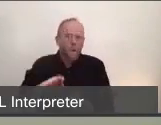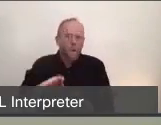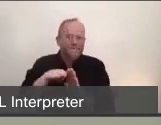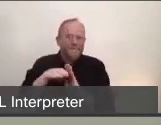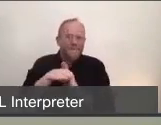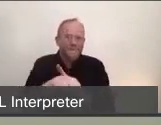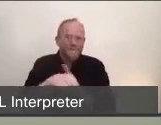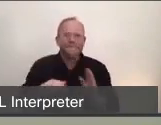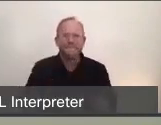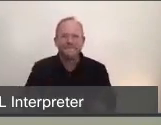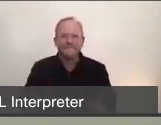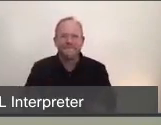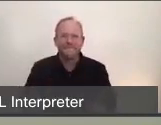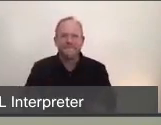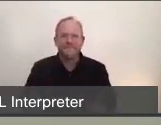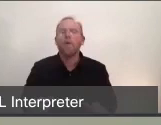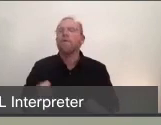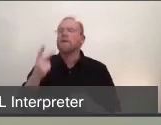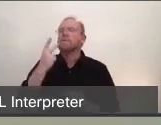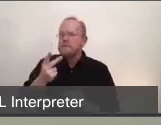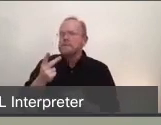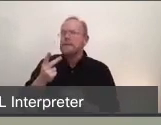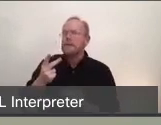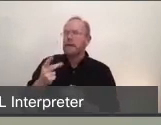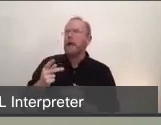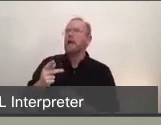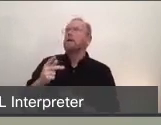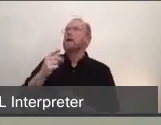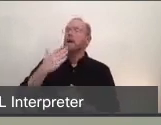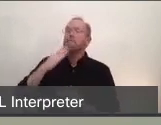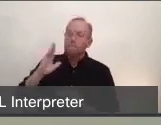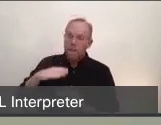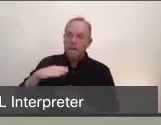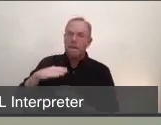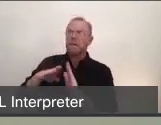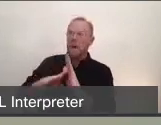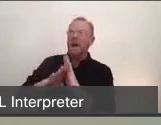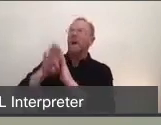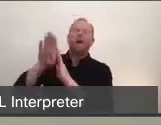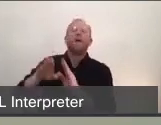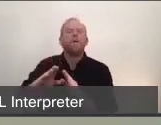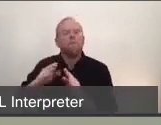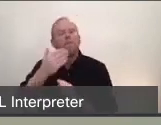in the uptick of cases, confirmed positive COVID-19 cases. We see higher levels of hospitalizations